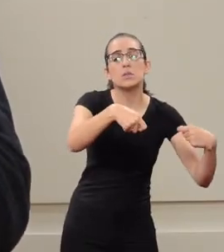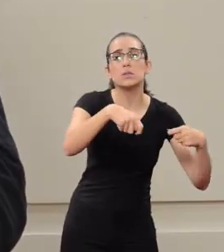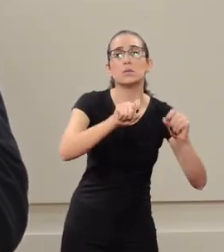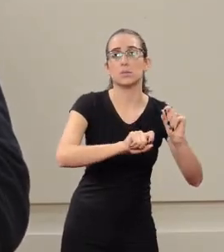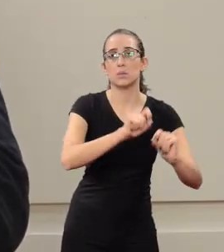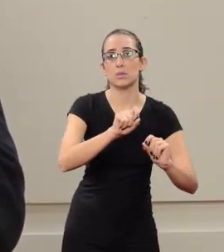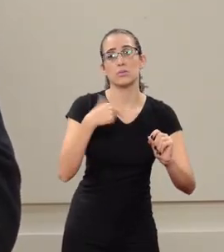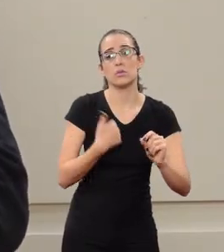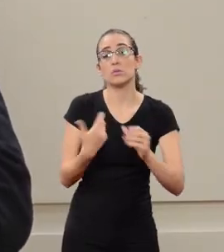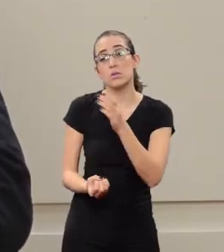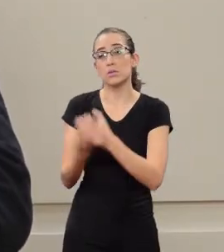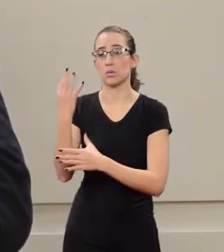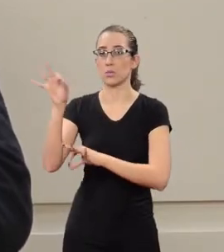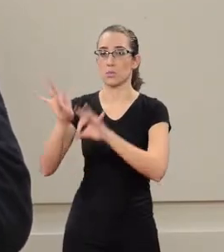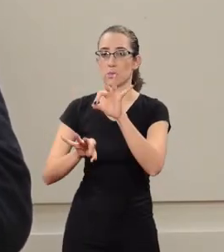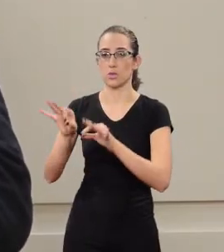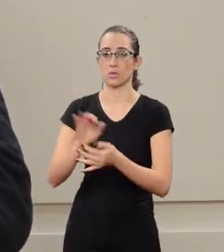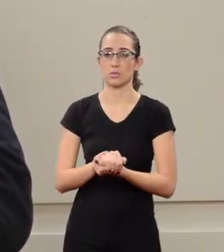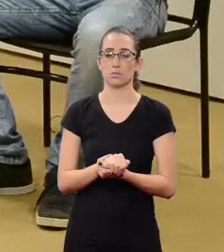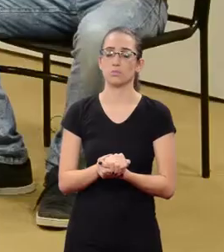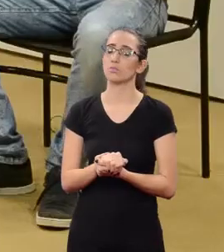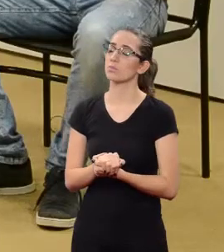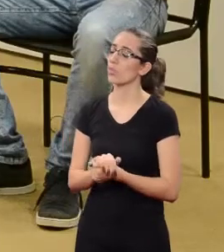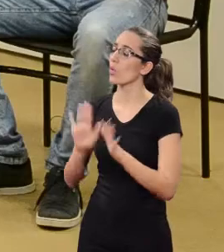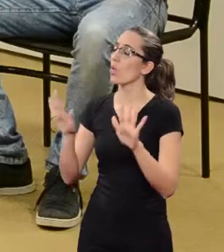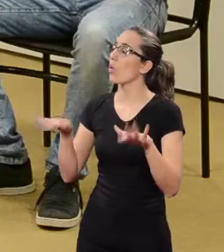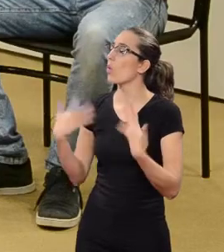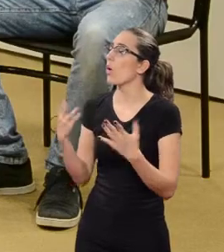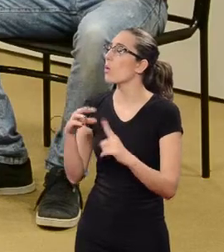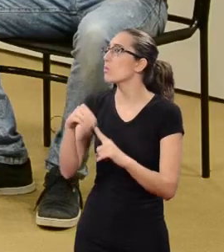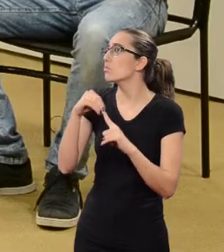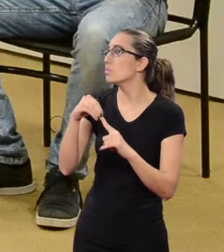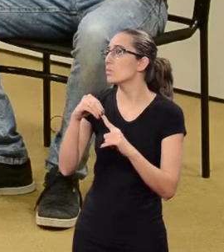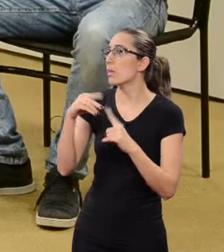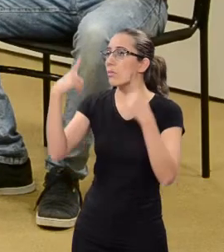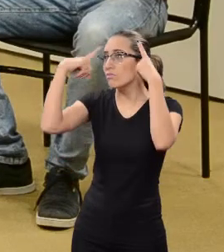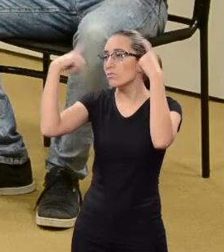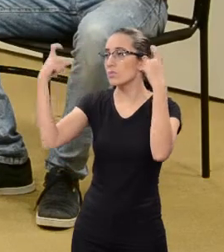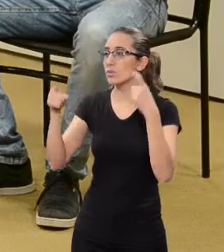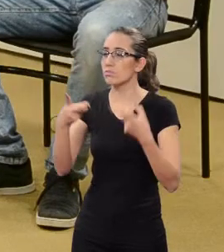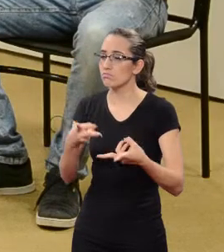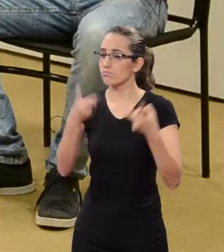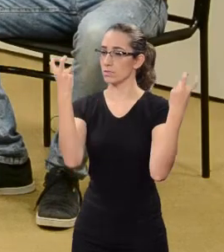the project was then designed. What are the main forms of violence that you observe?